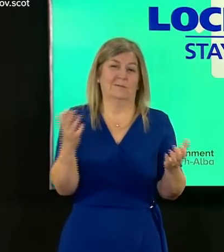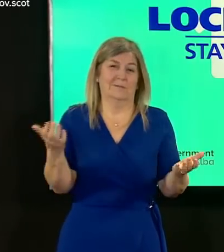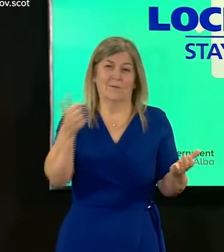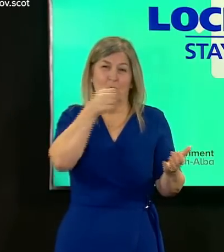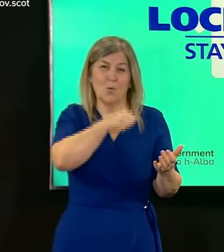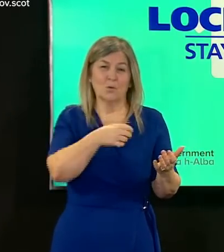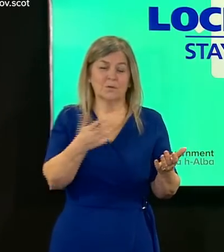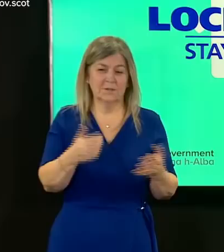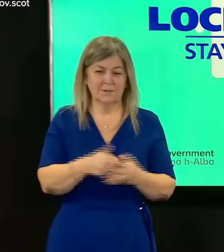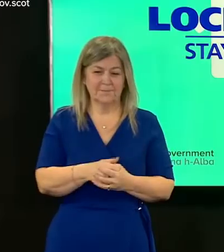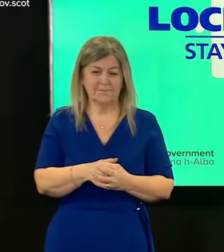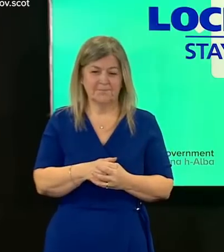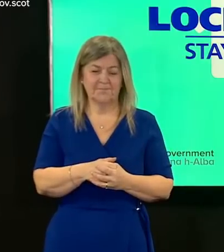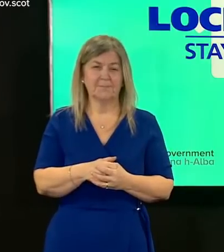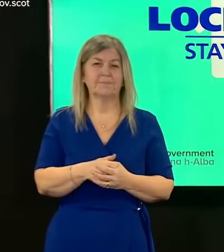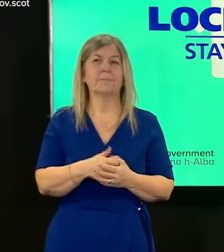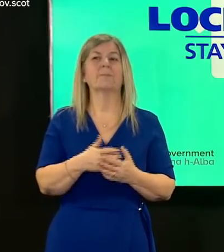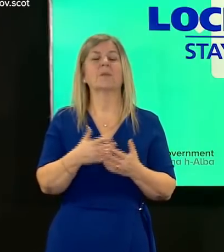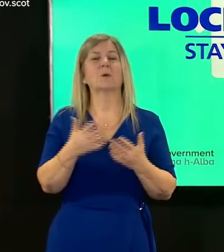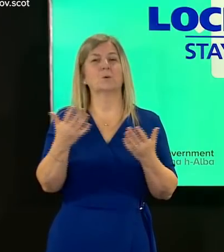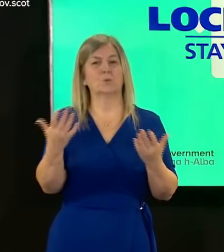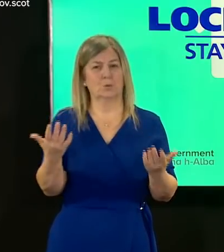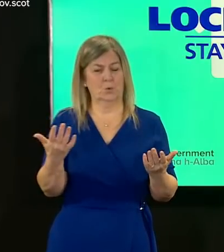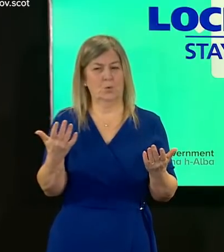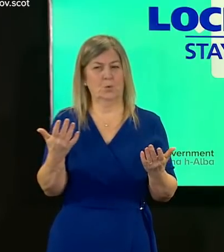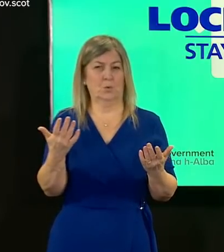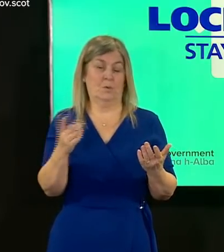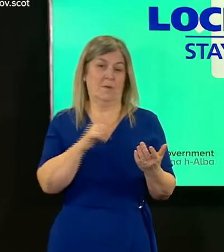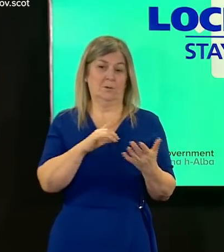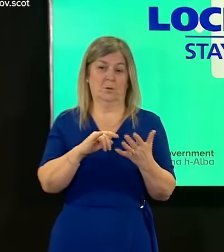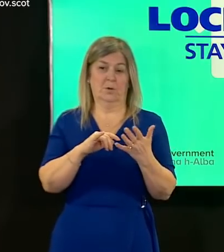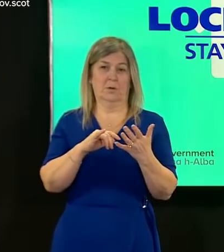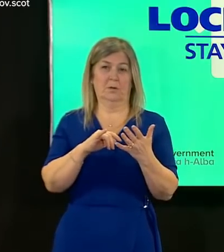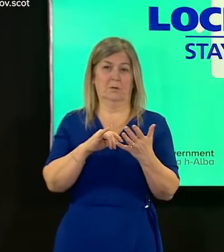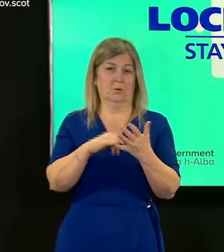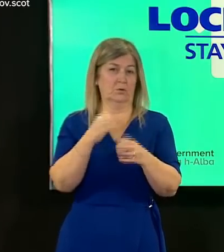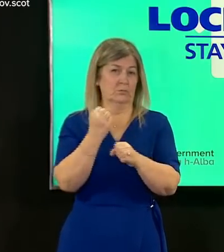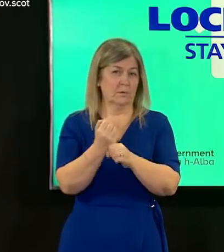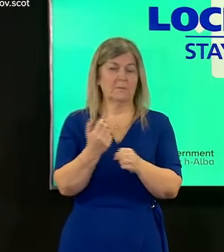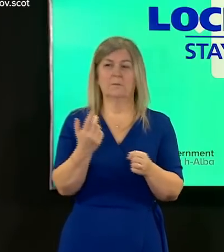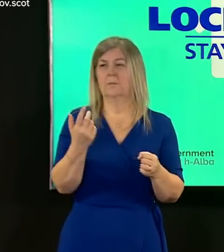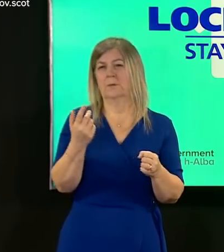scottish government has taken the steps it has taken in terms of managed quarantine and why